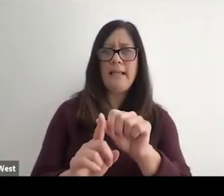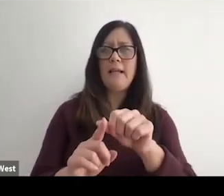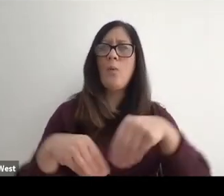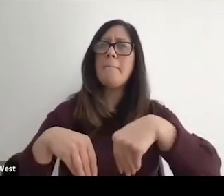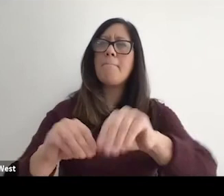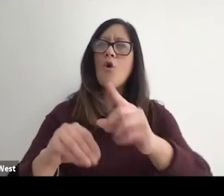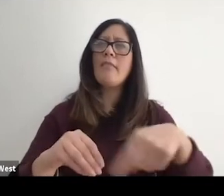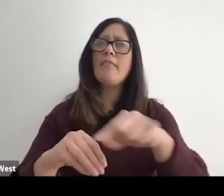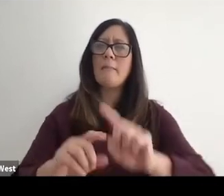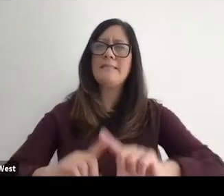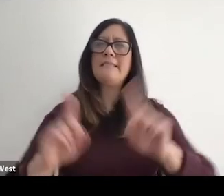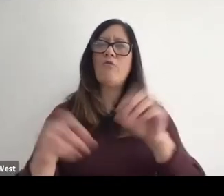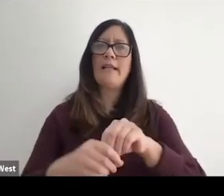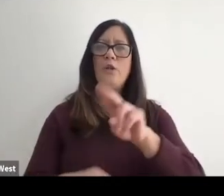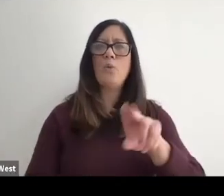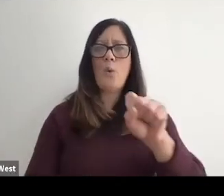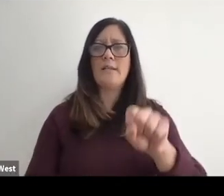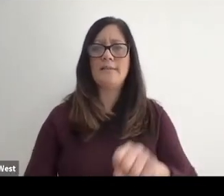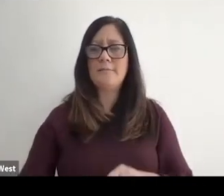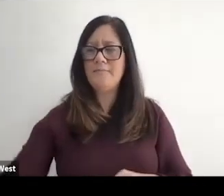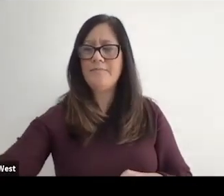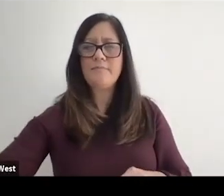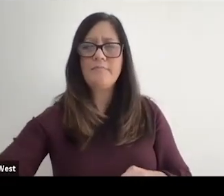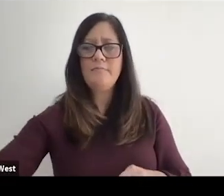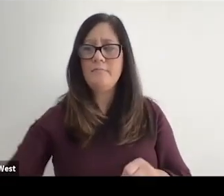and we market them differently. In the United States.